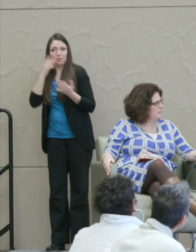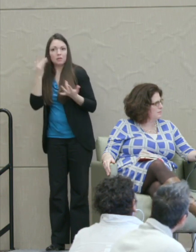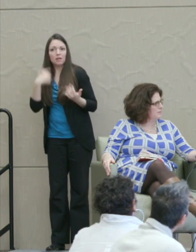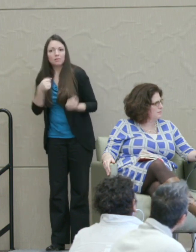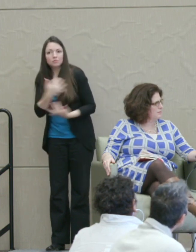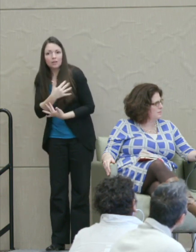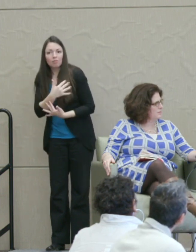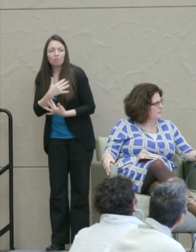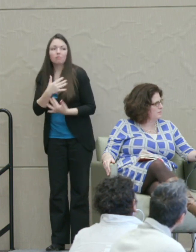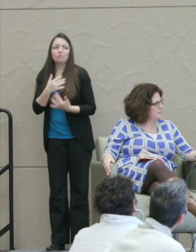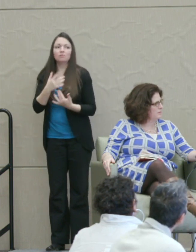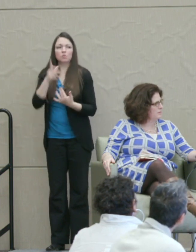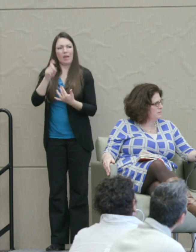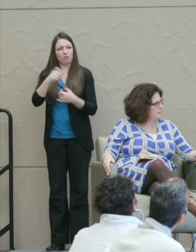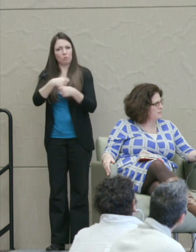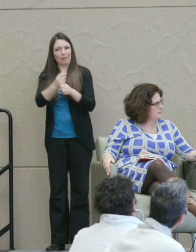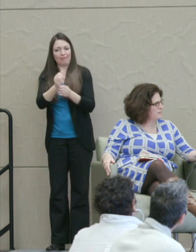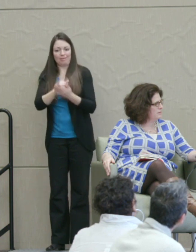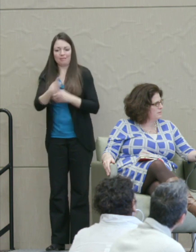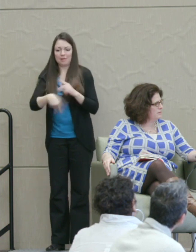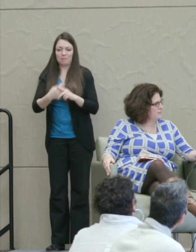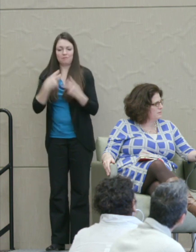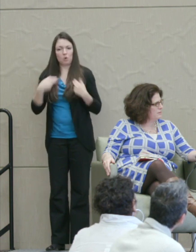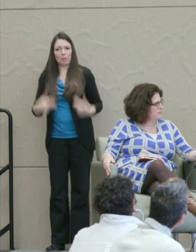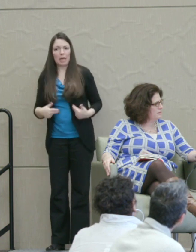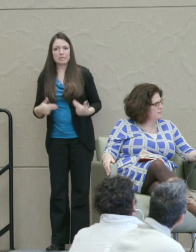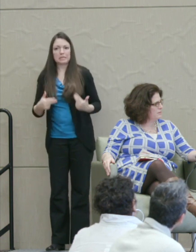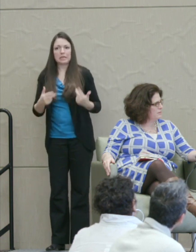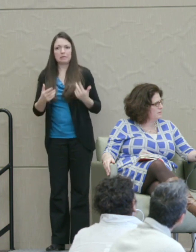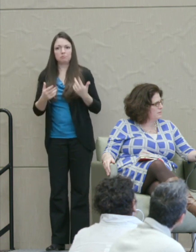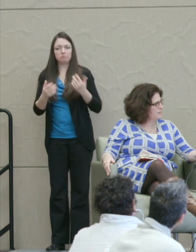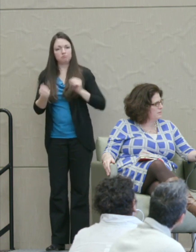So you have to produce I think that humanizing confrontation.